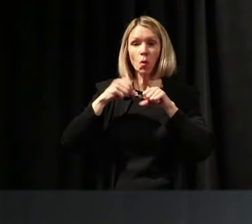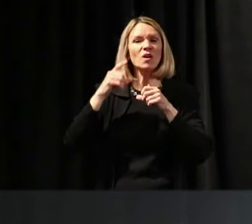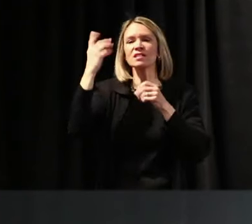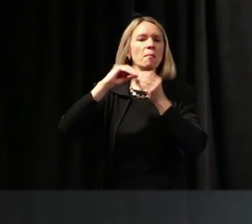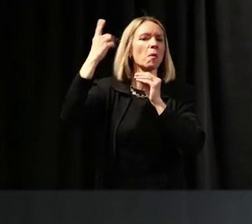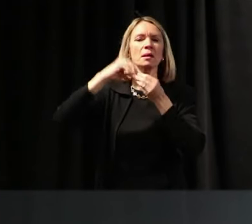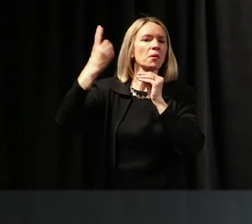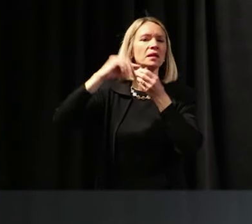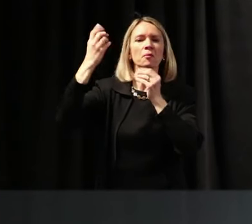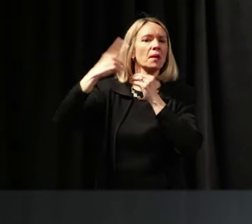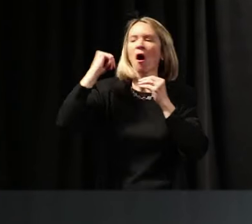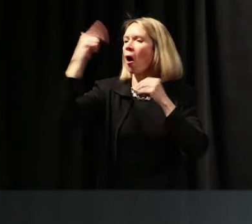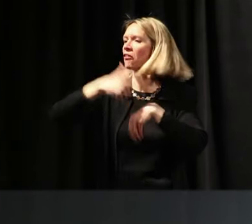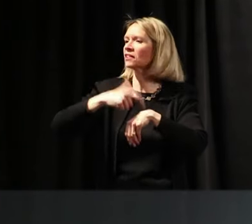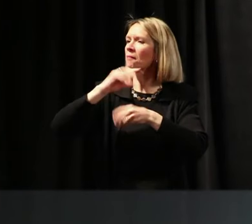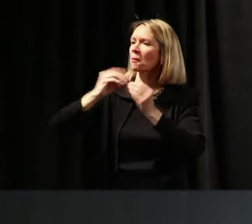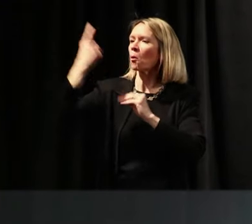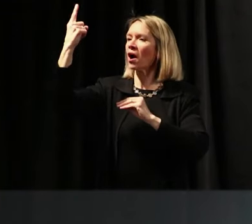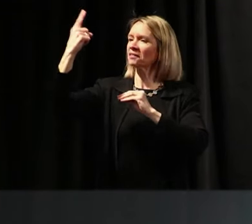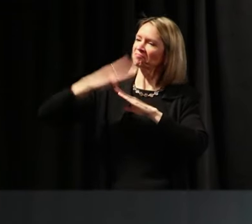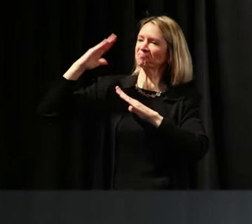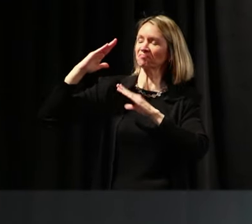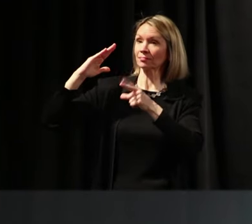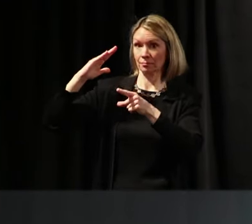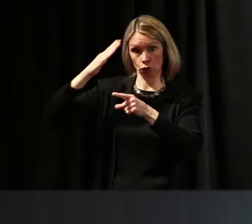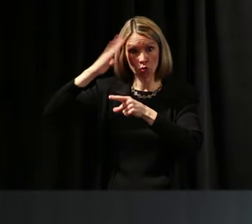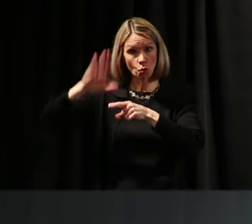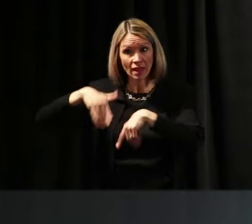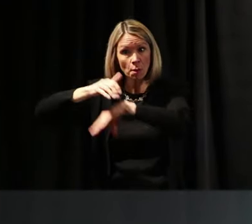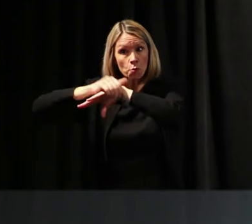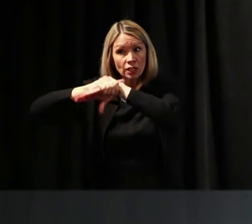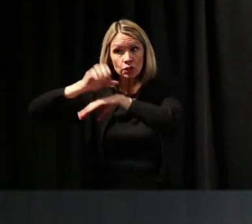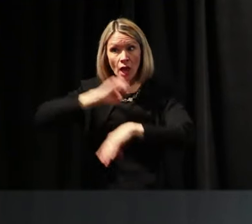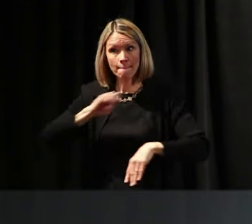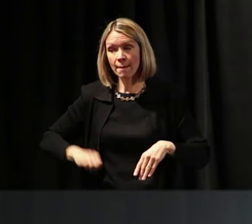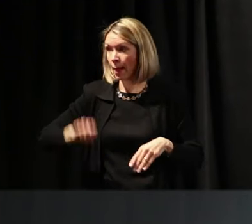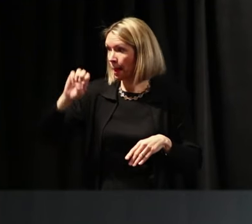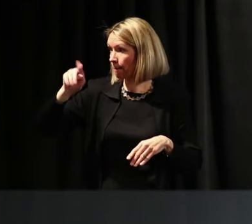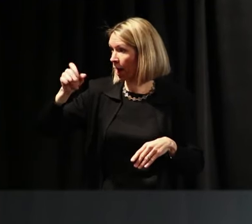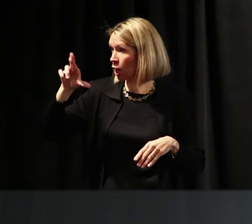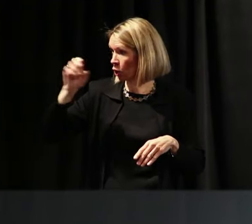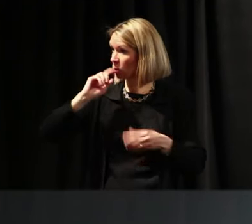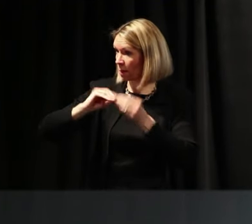But do you know that the British Empire was number one for a long time? And you can lose